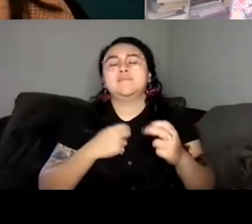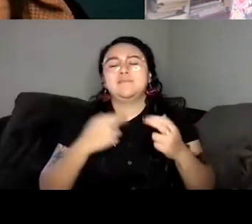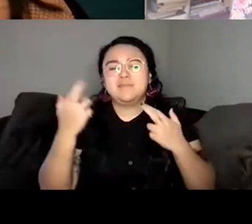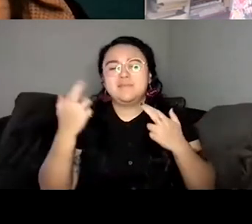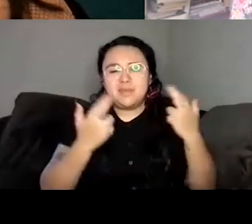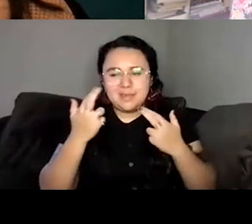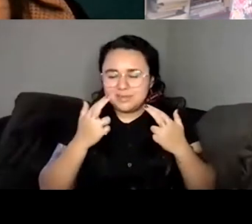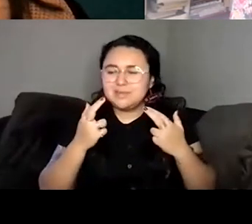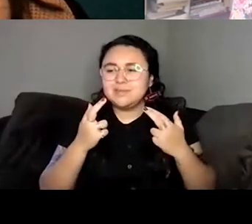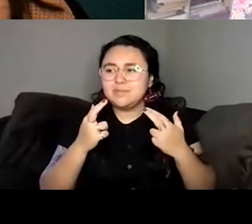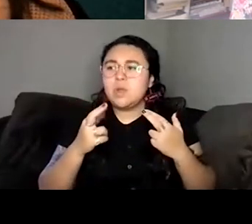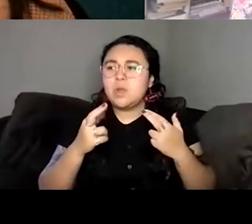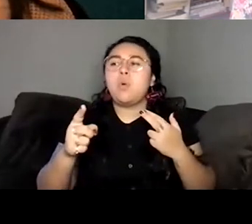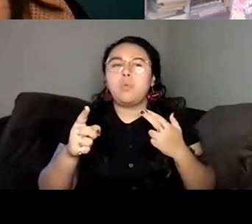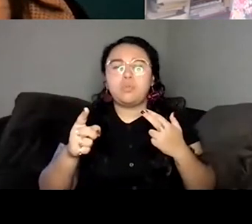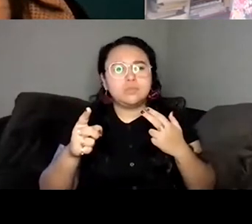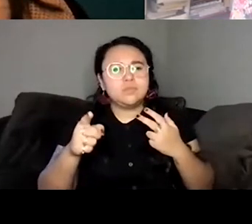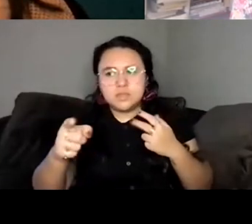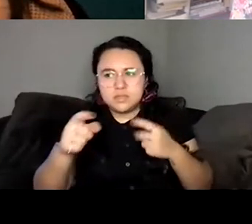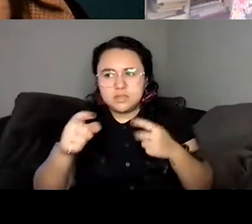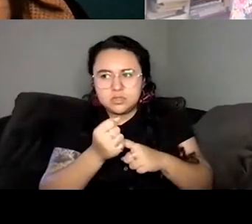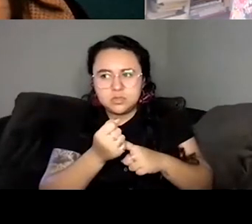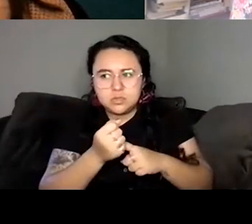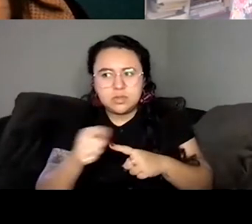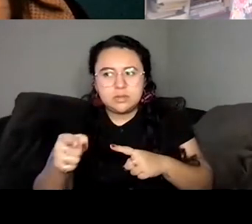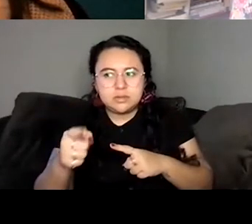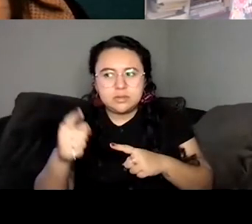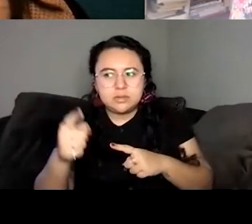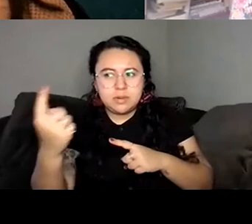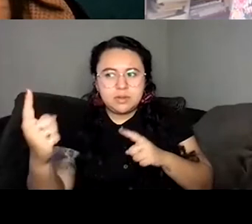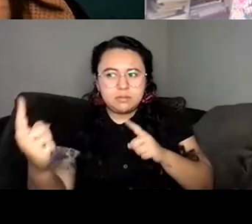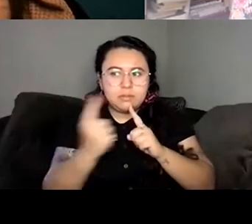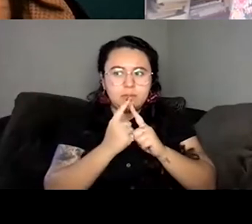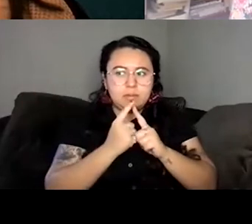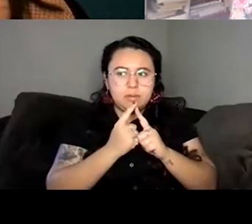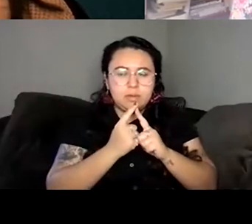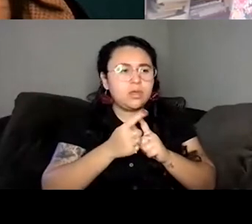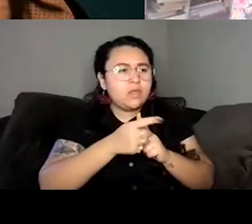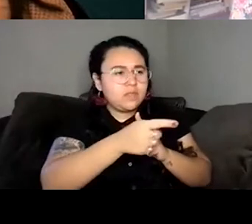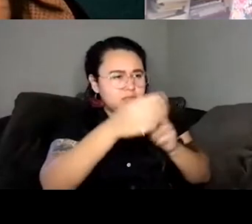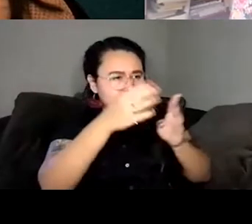might happen or what kind of person would be more likely to come up to me. And so I